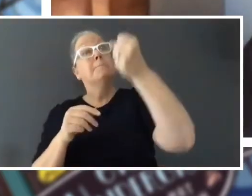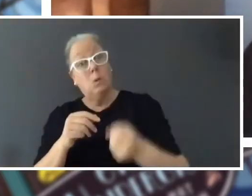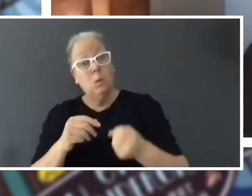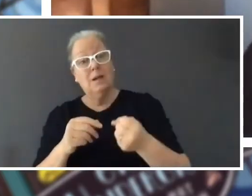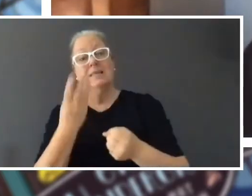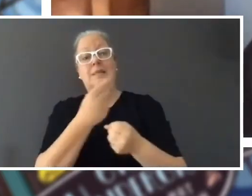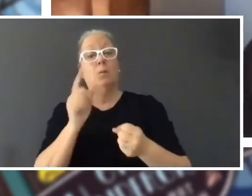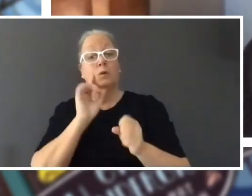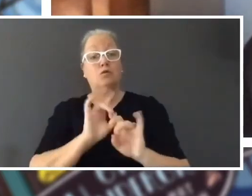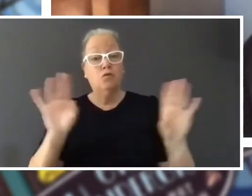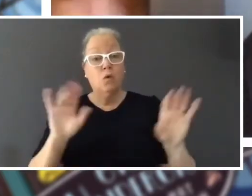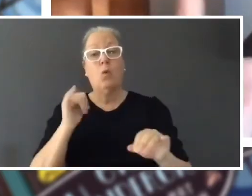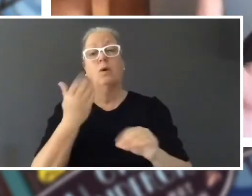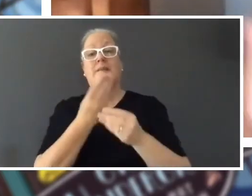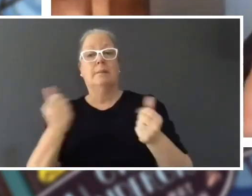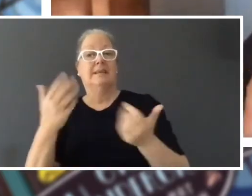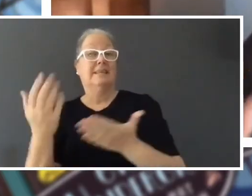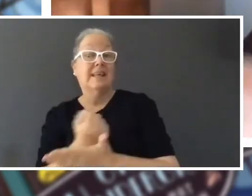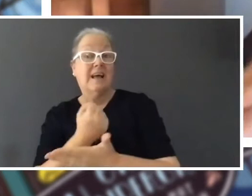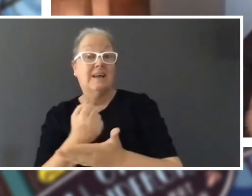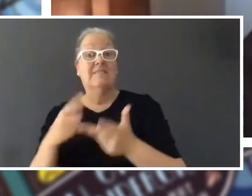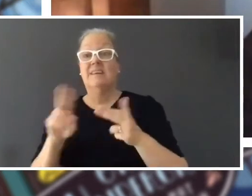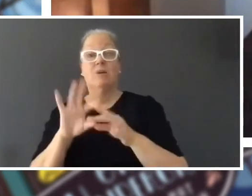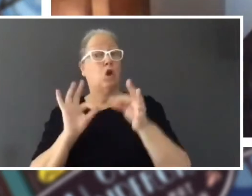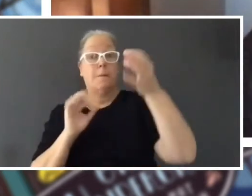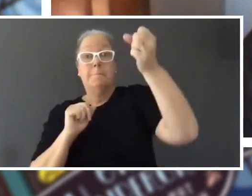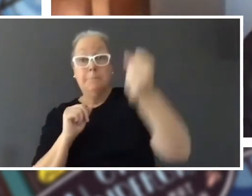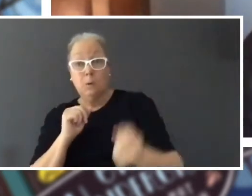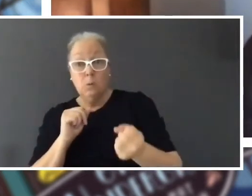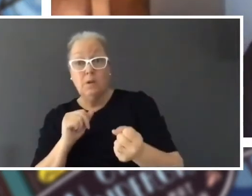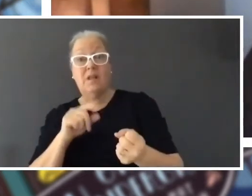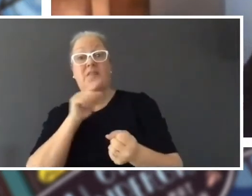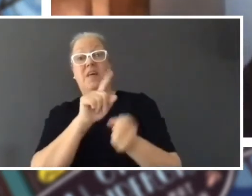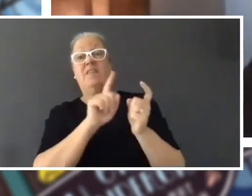something would be saved. If he didn't pull it the thing that would be destroyed would be saved and the thing that would be